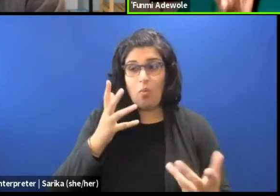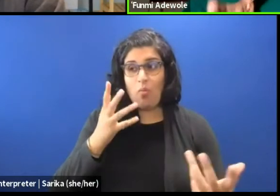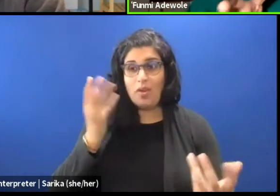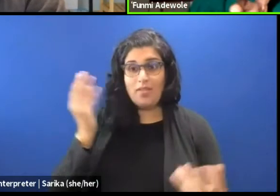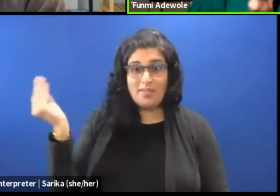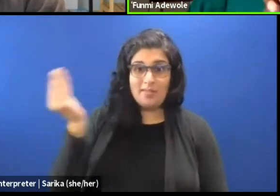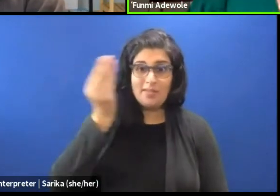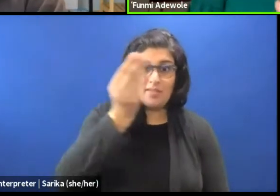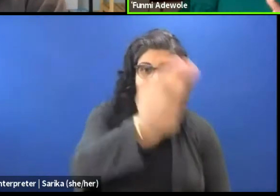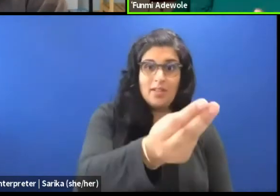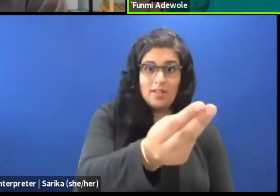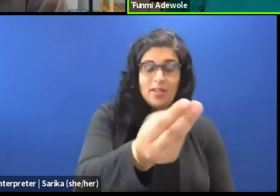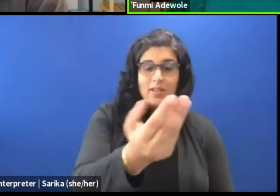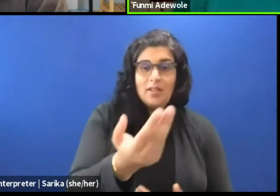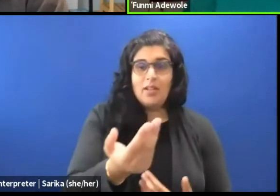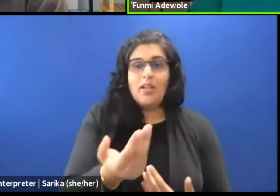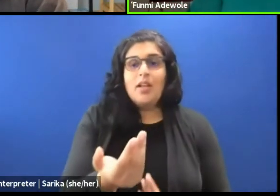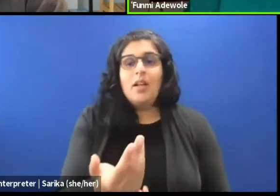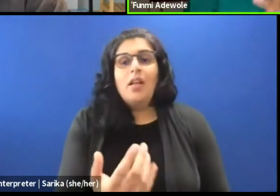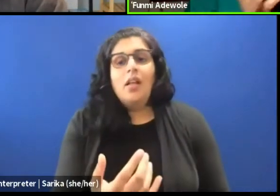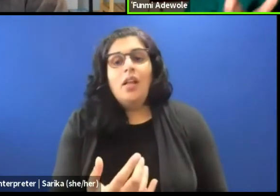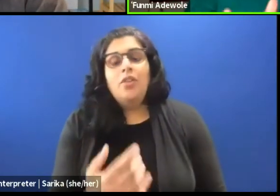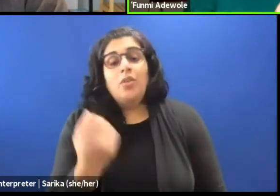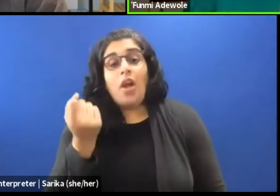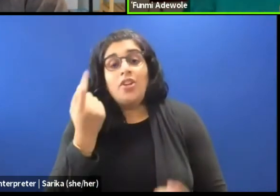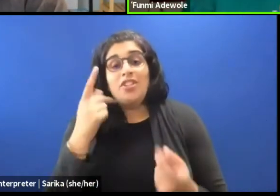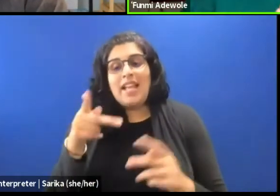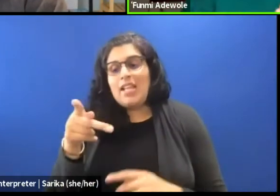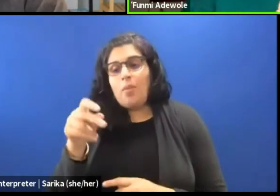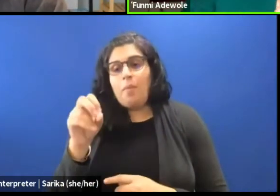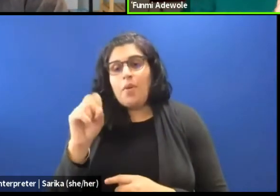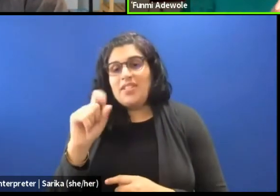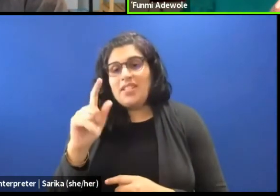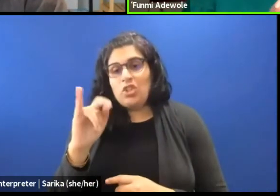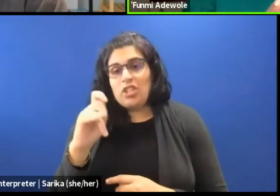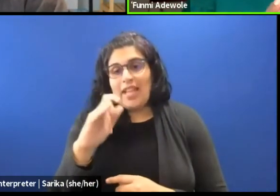So understanding positionality, you know, is key.